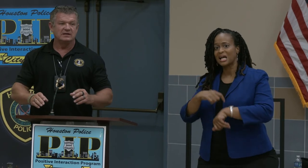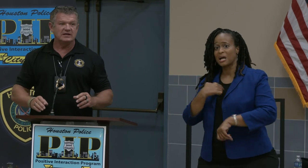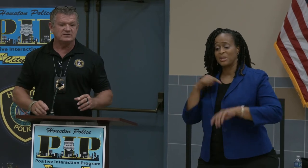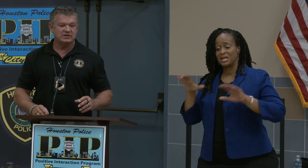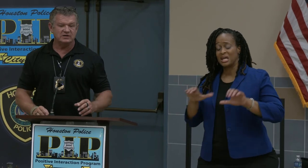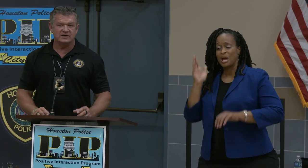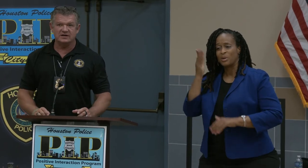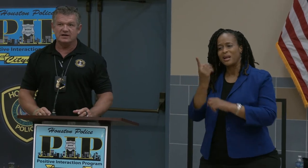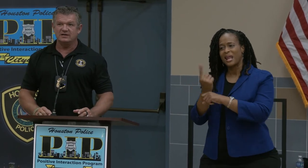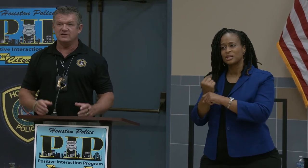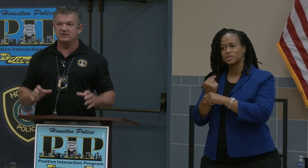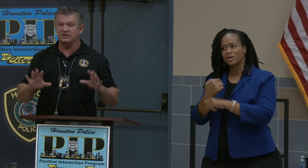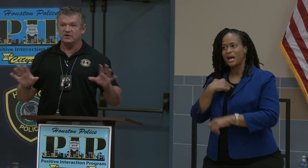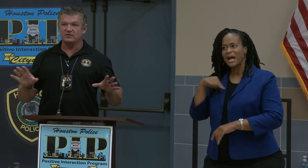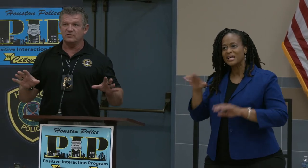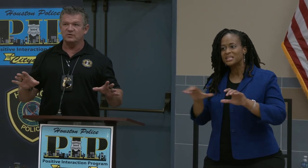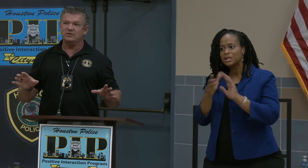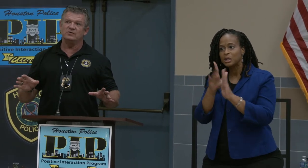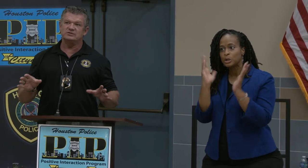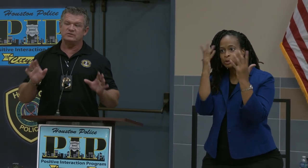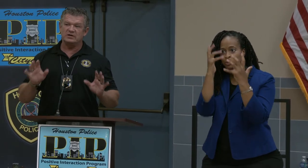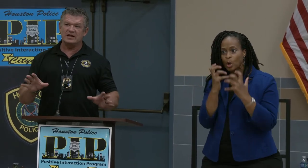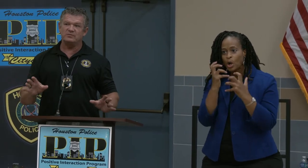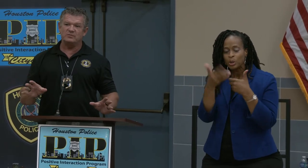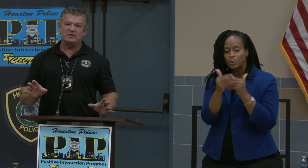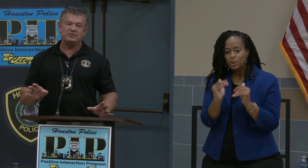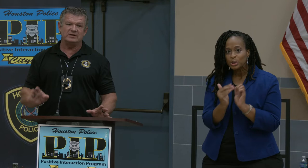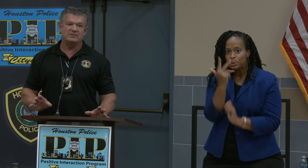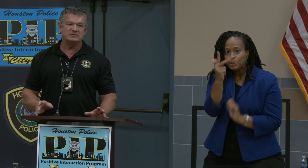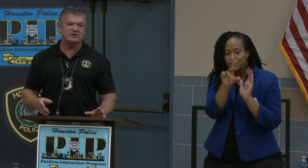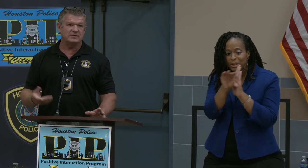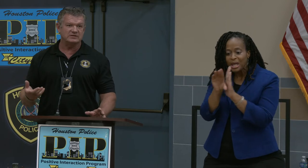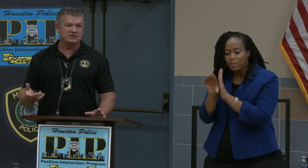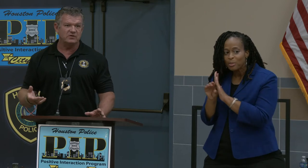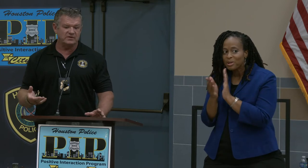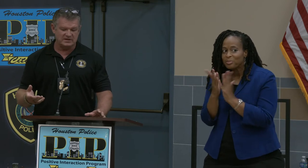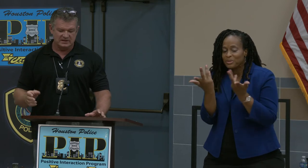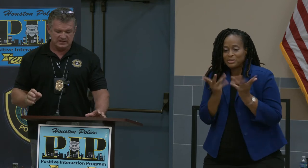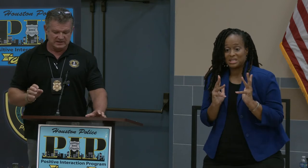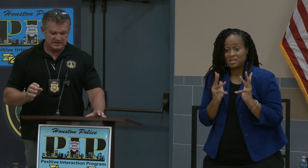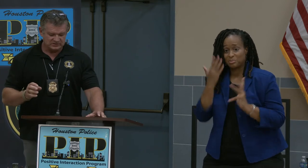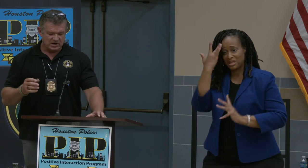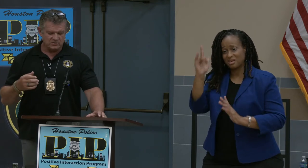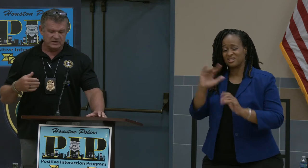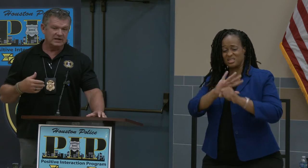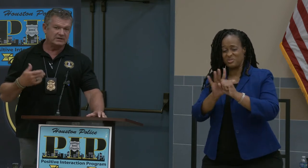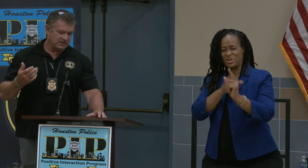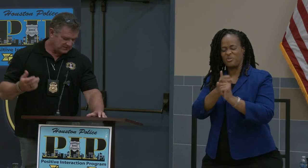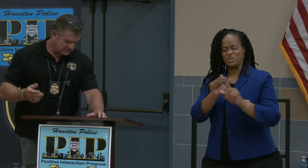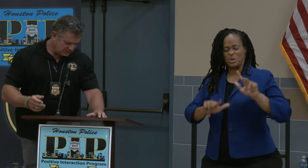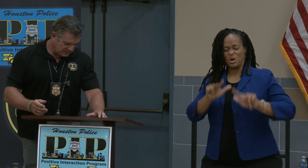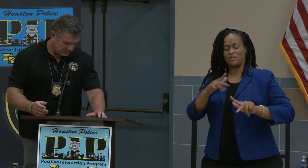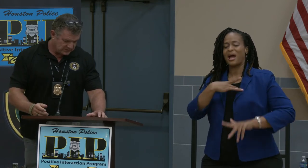last year, I did it in a dark room with tree camera people and that was it because of COVID. It's awkward. I like talking in front of people.